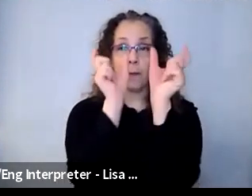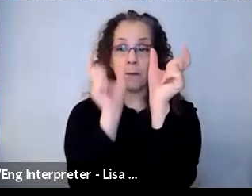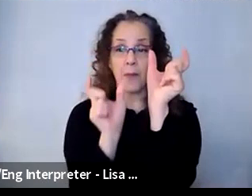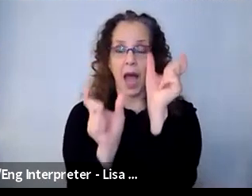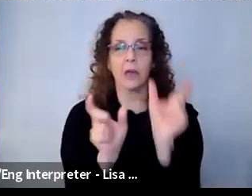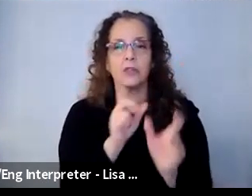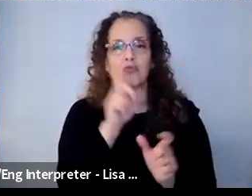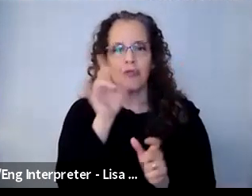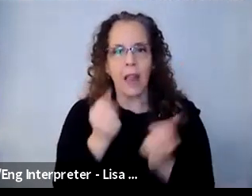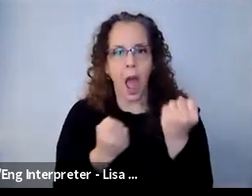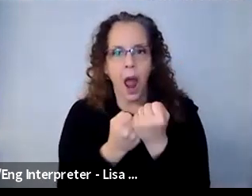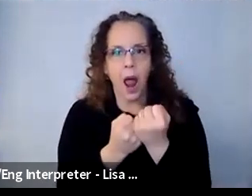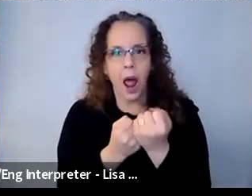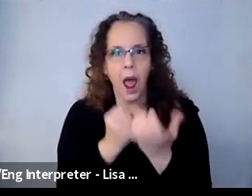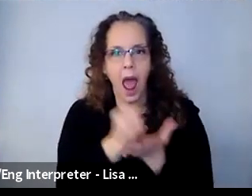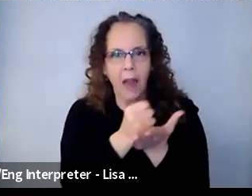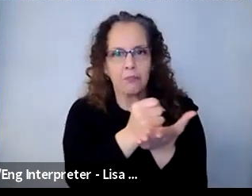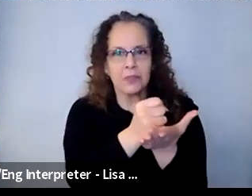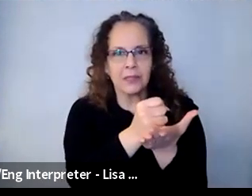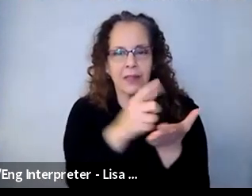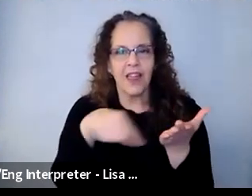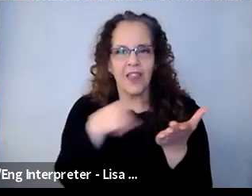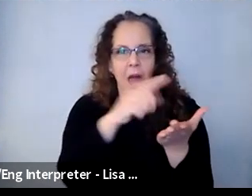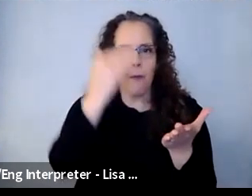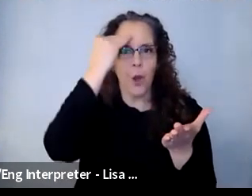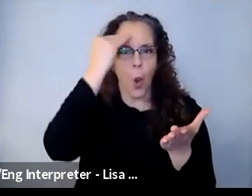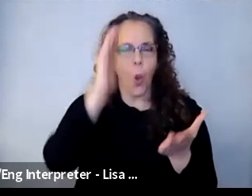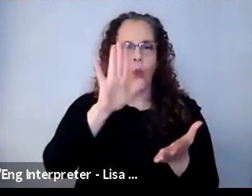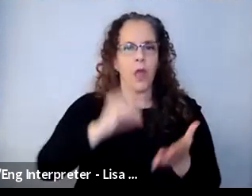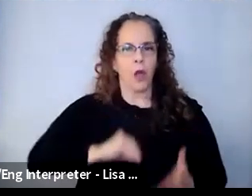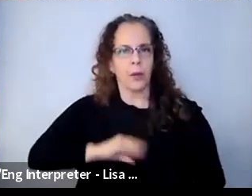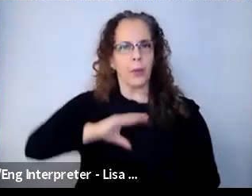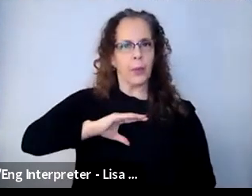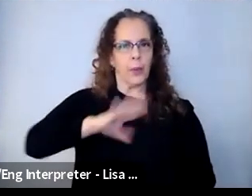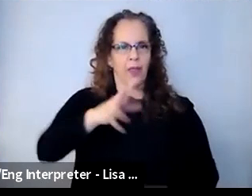And, in lieu of that, the level of collaboration really changes.